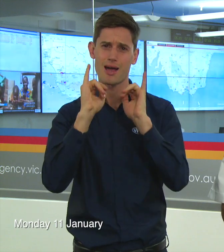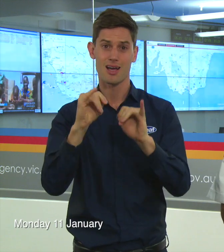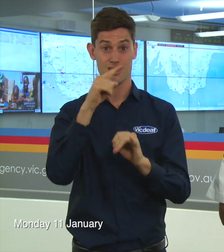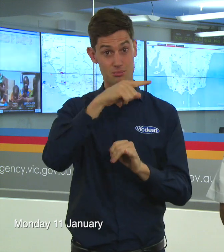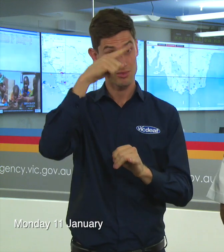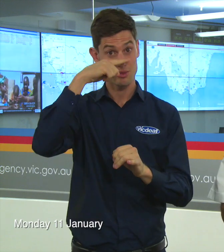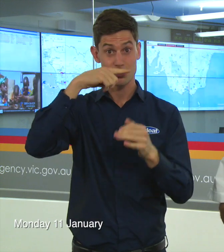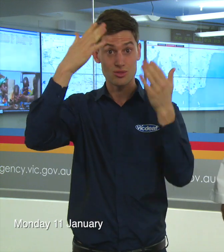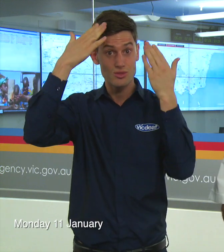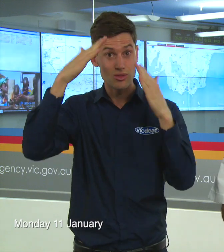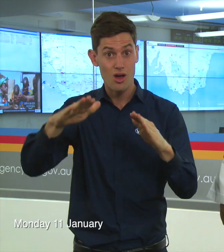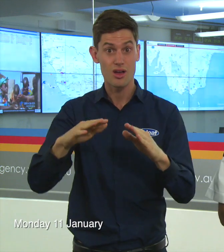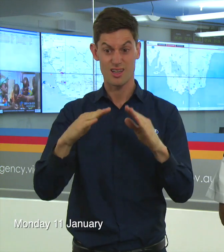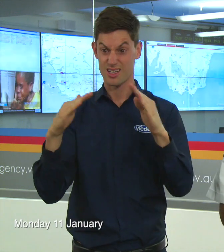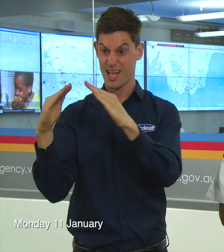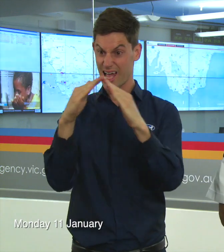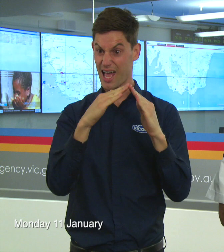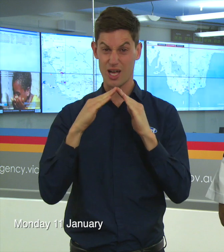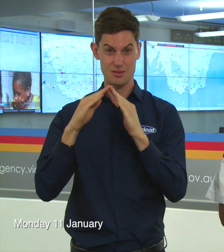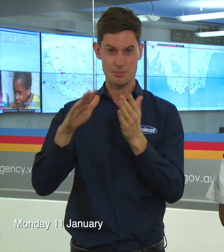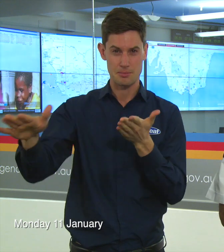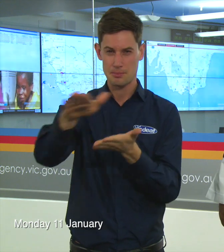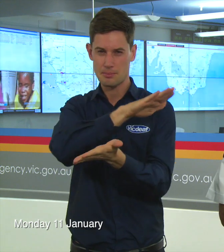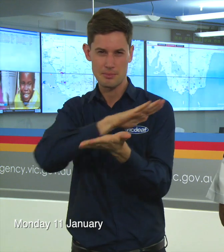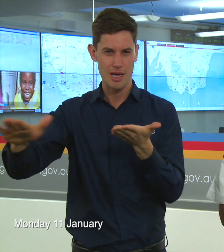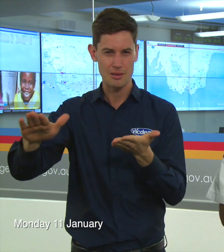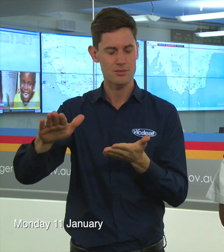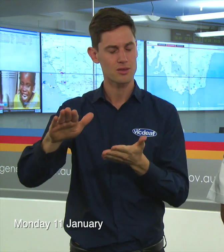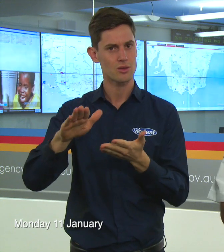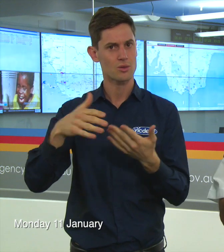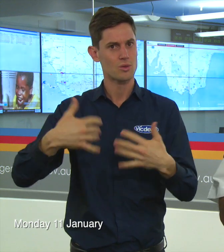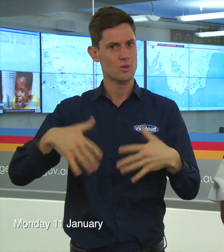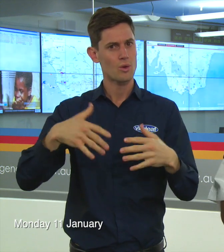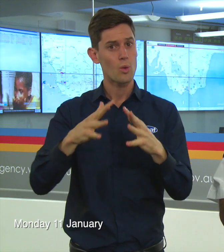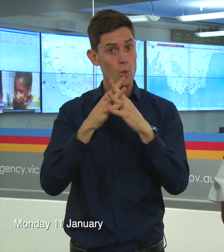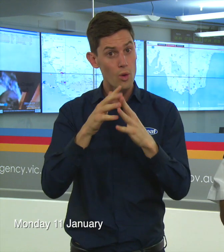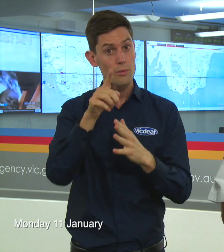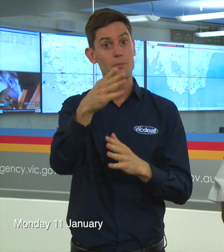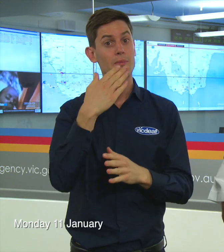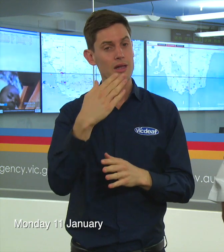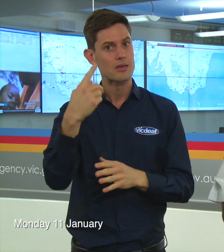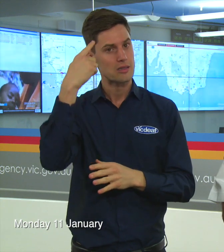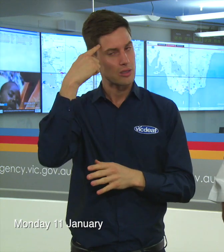life, loss of a whole town, something that’s really important to reflect on and we can’t let that happen in Victoria.